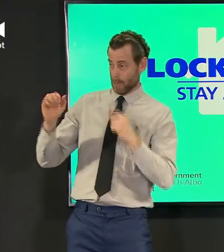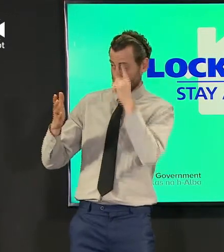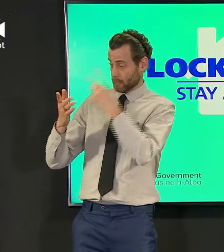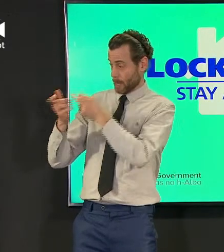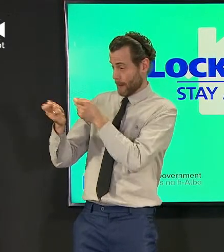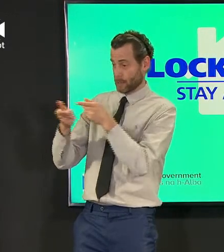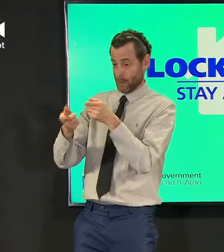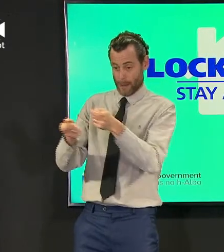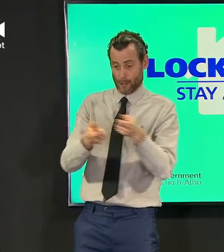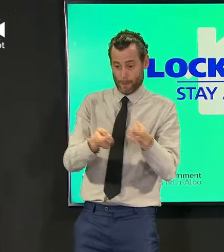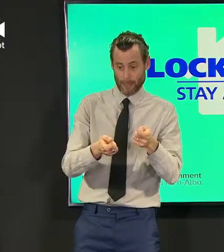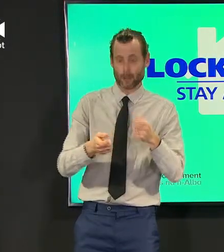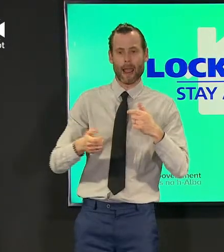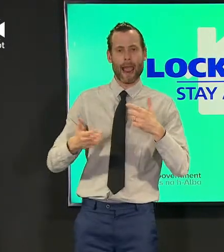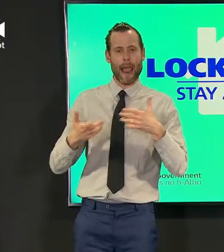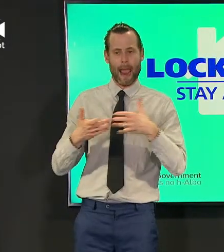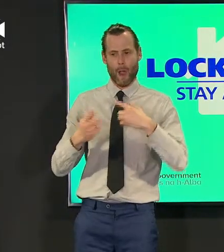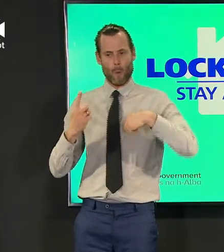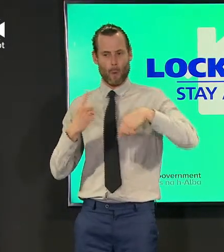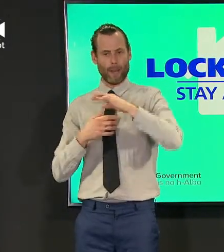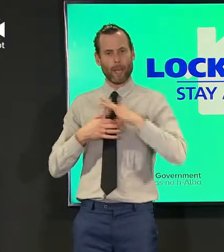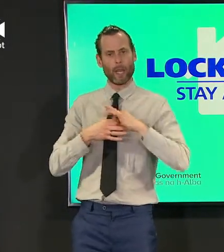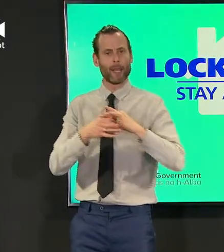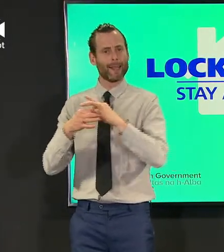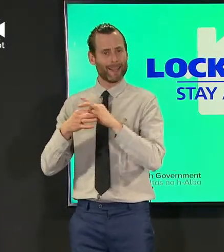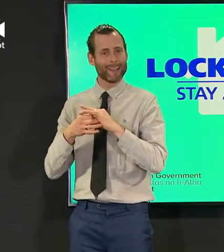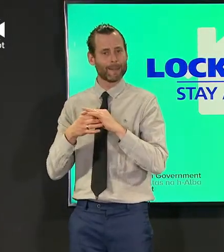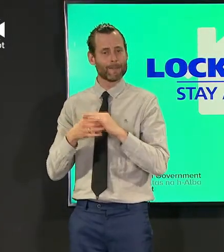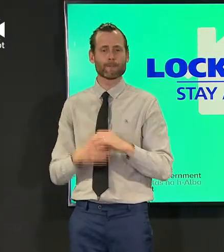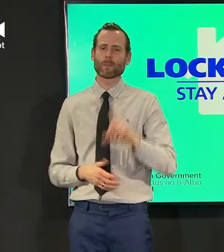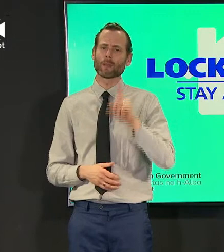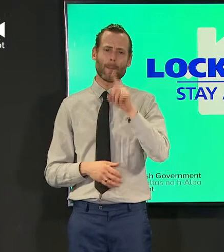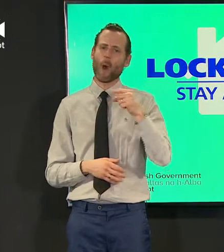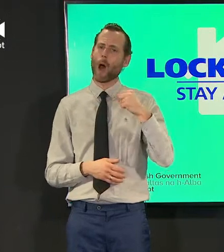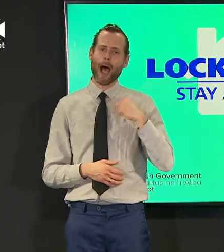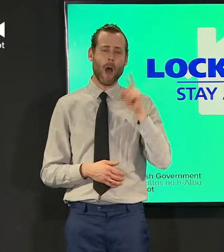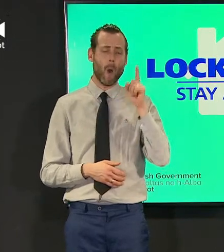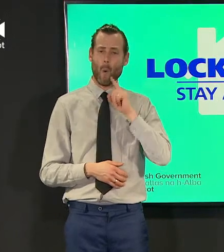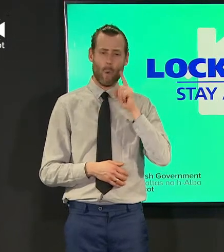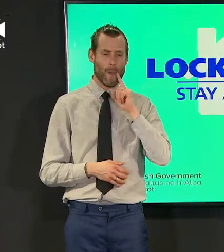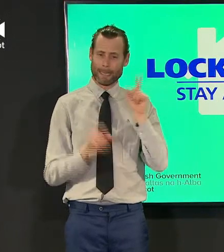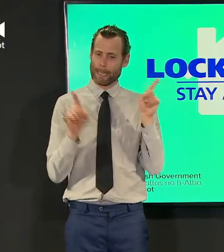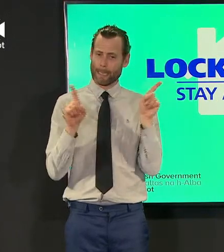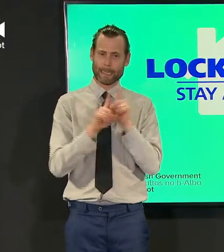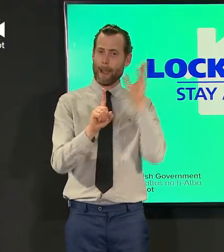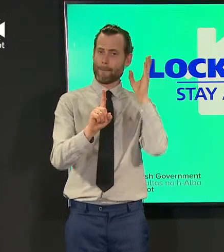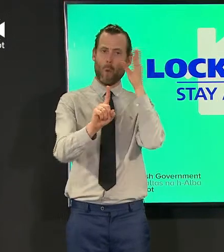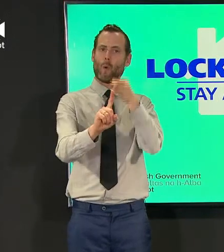but we've not moved away from a position that says our objective collectively with